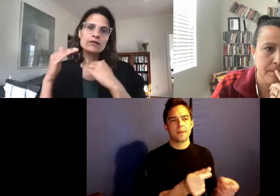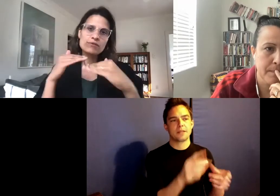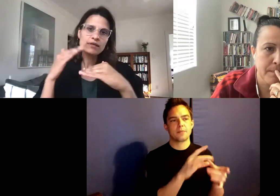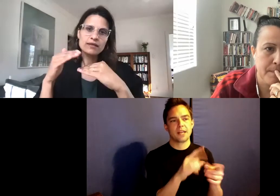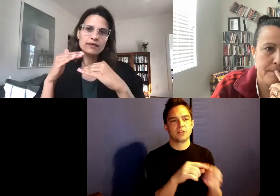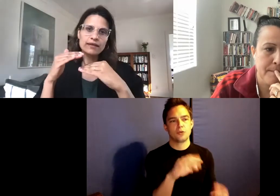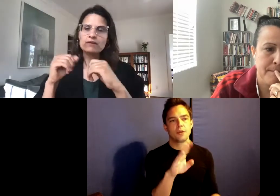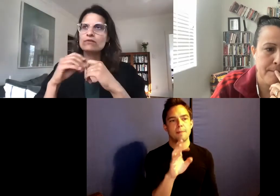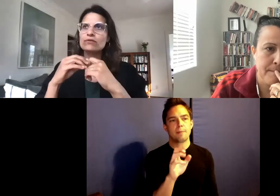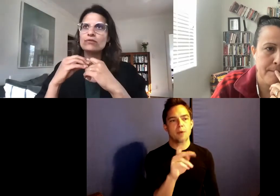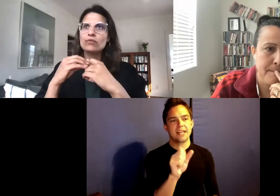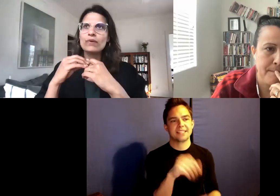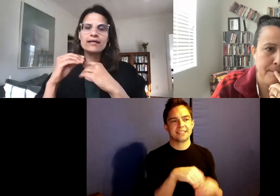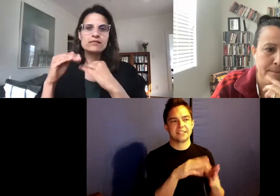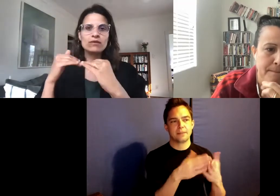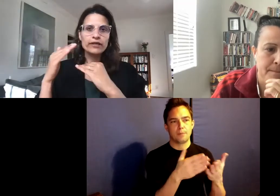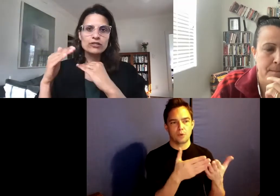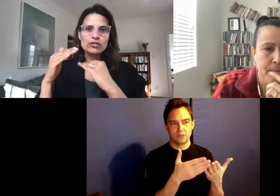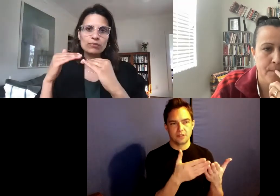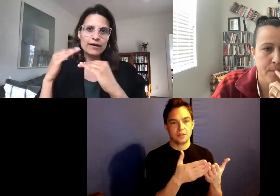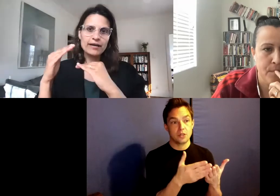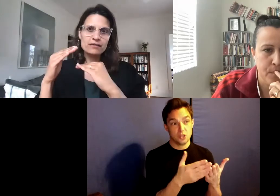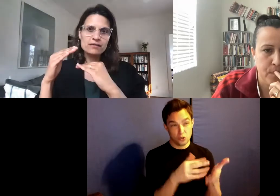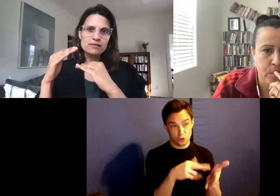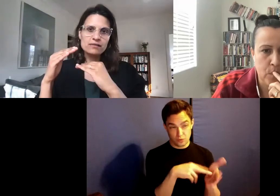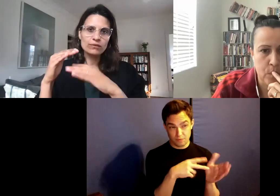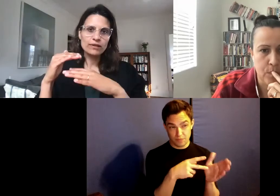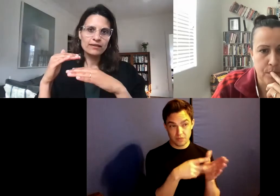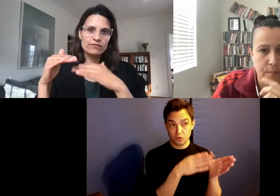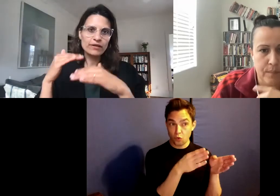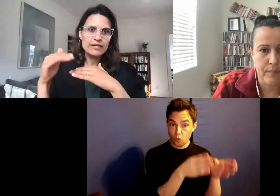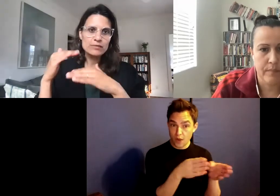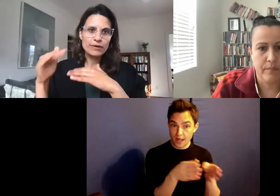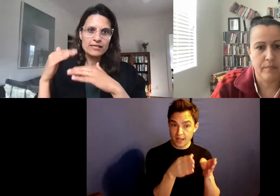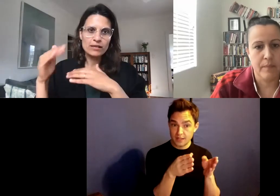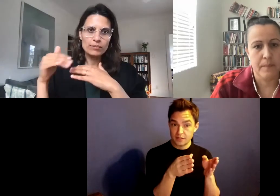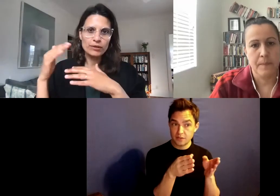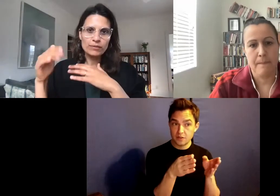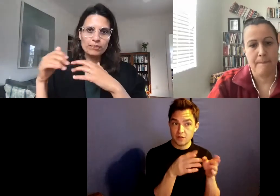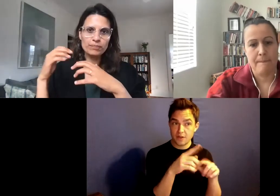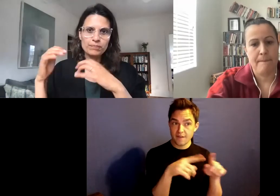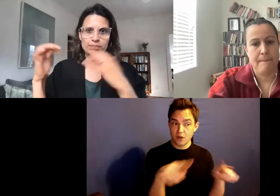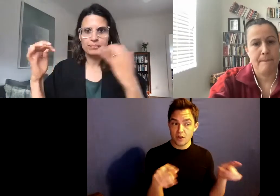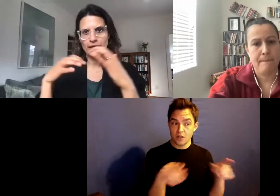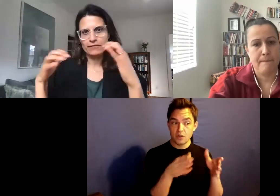Are you thinking about the ways in which the brakes or the various breaks in the book kind